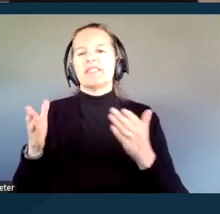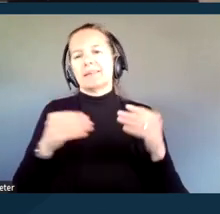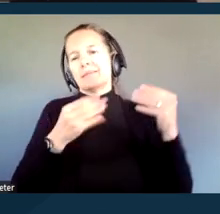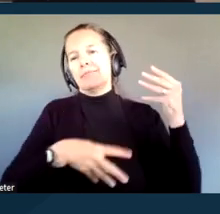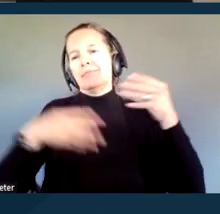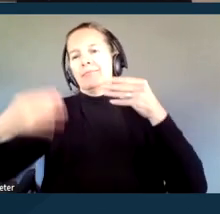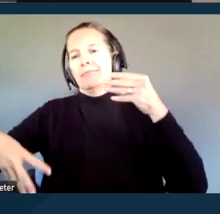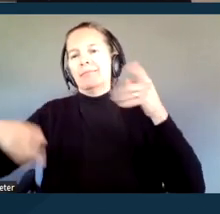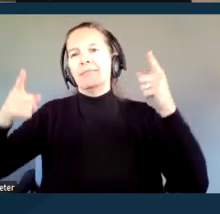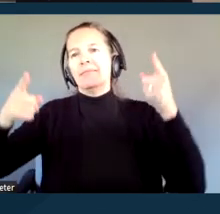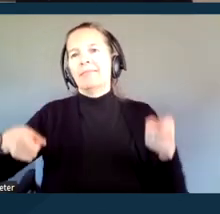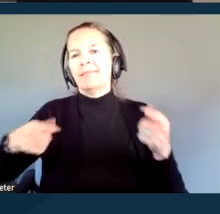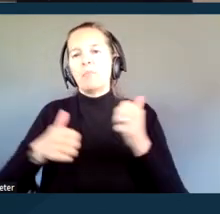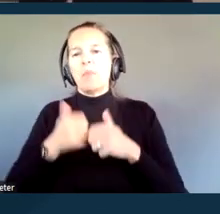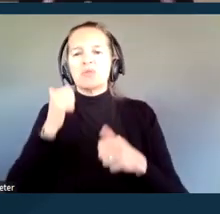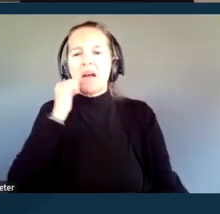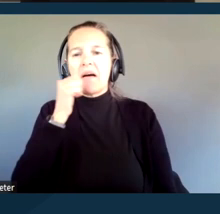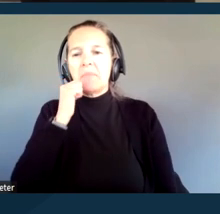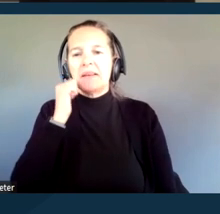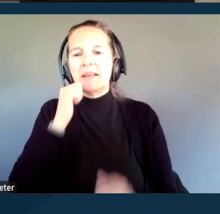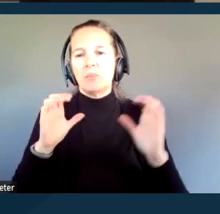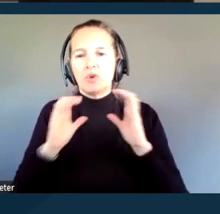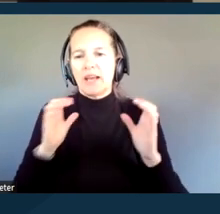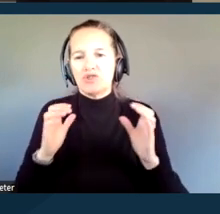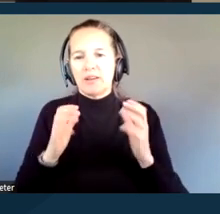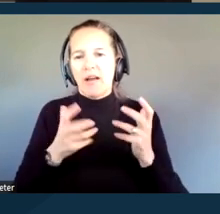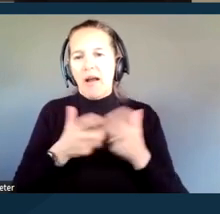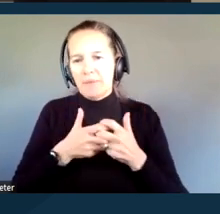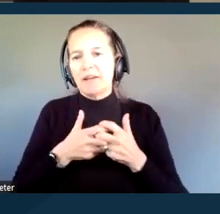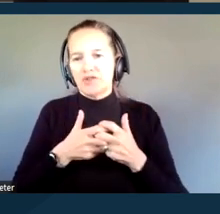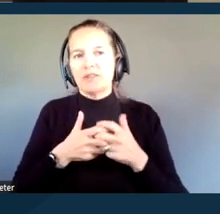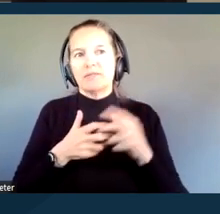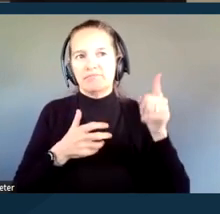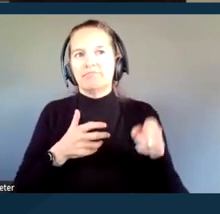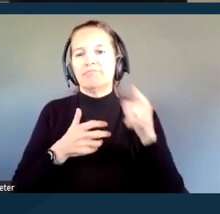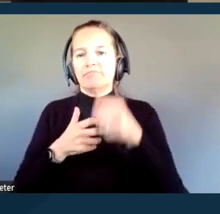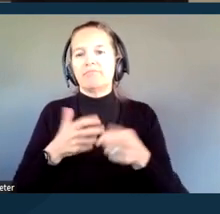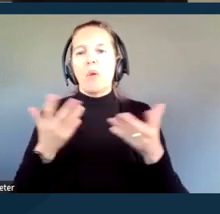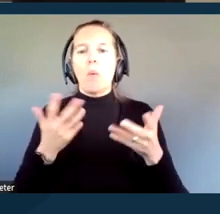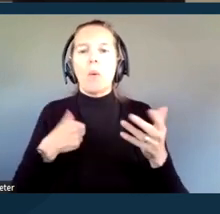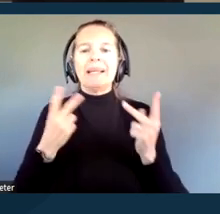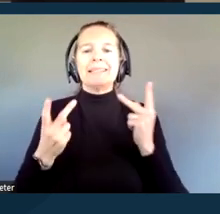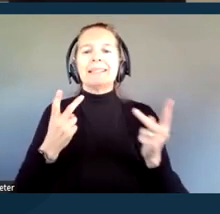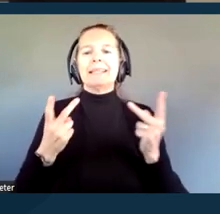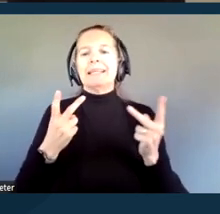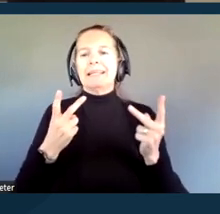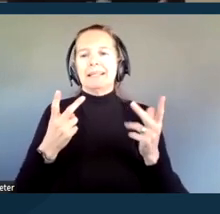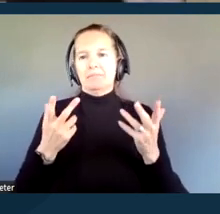of the most common communication accommodations that we see in courts and society today.